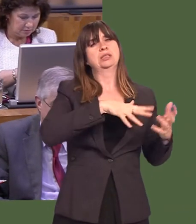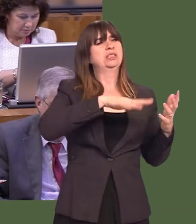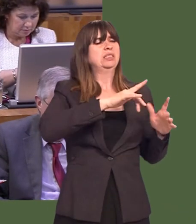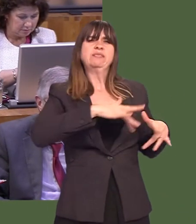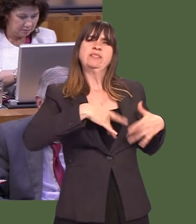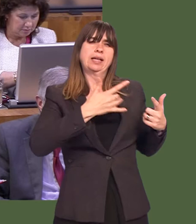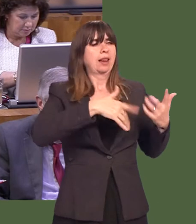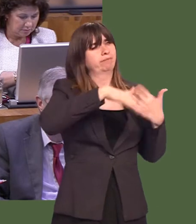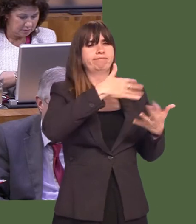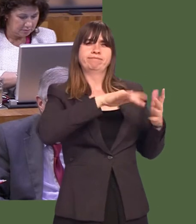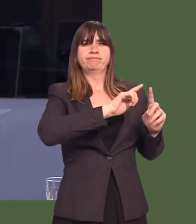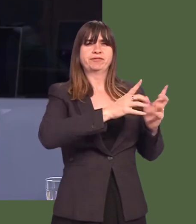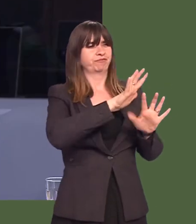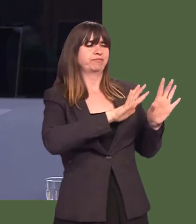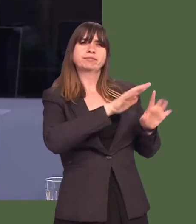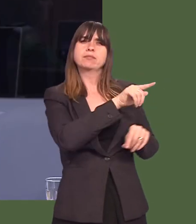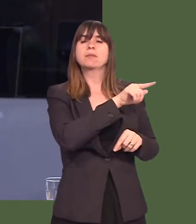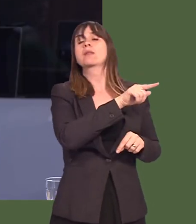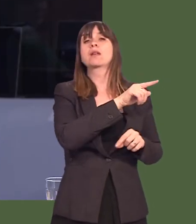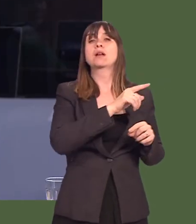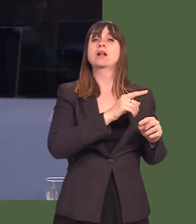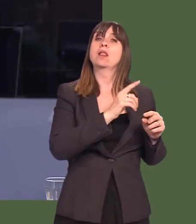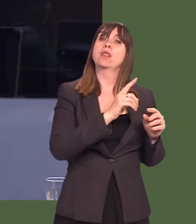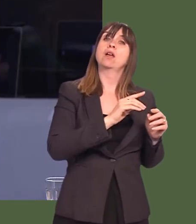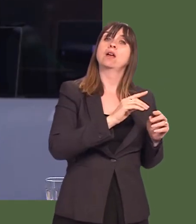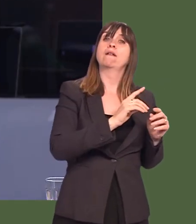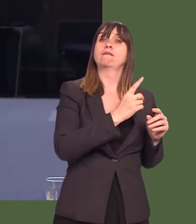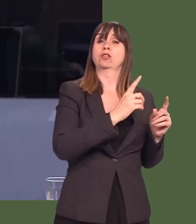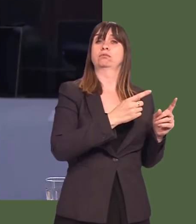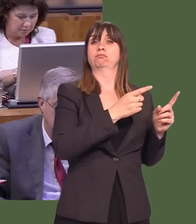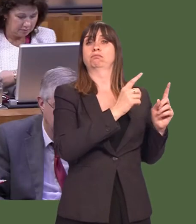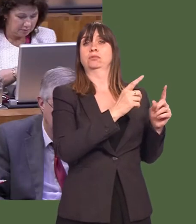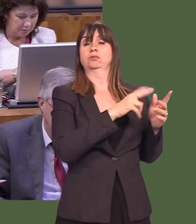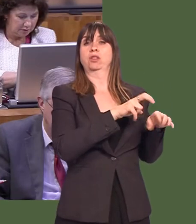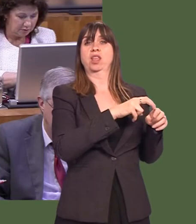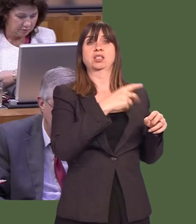Certainly, Iíve heard the former First Minister of Northern Ireland say there shouldnít be